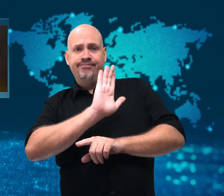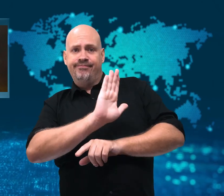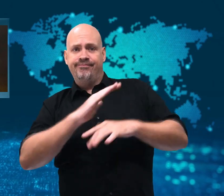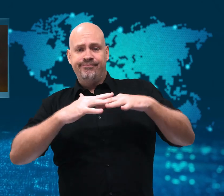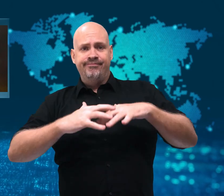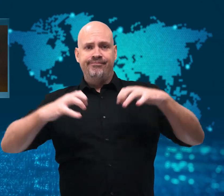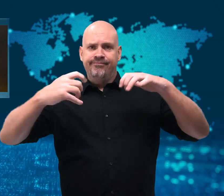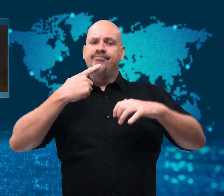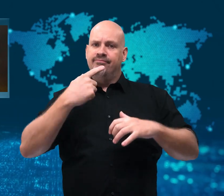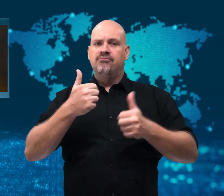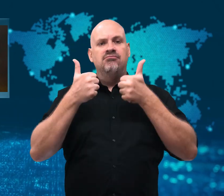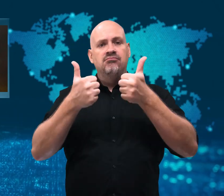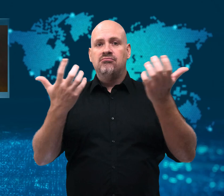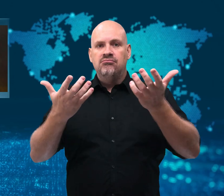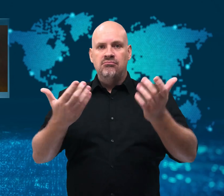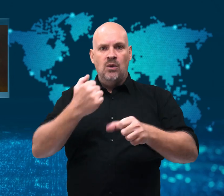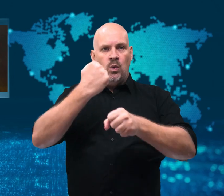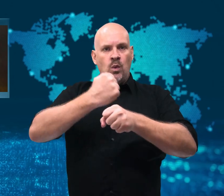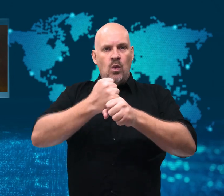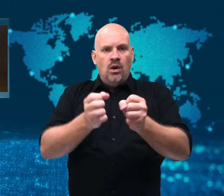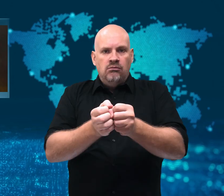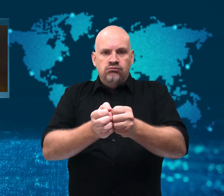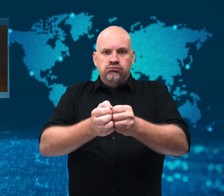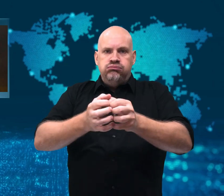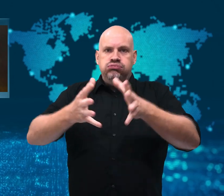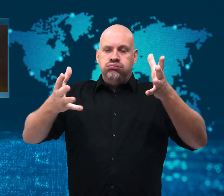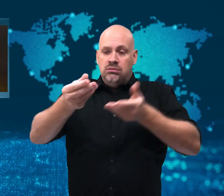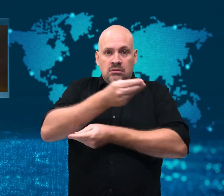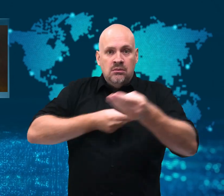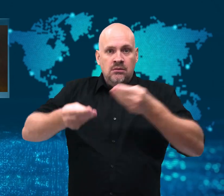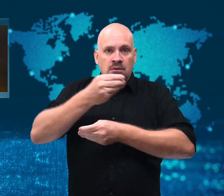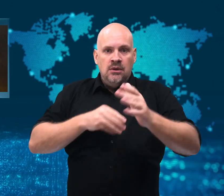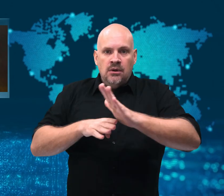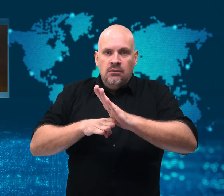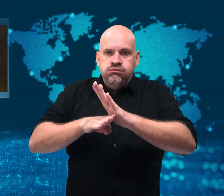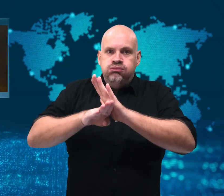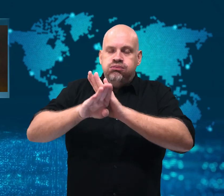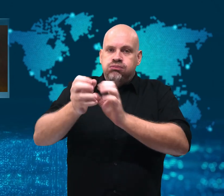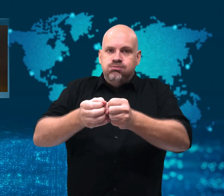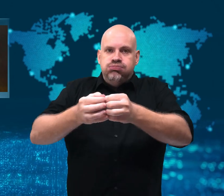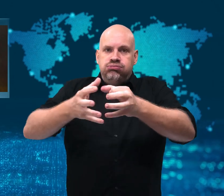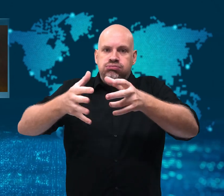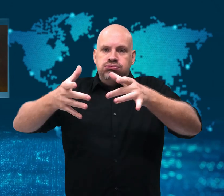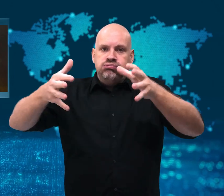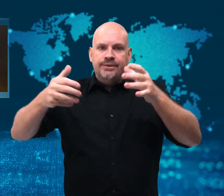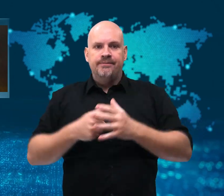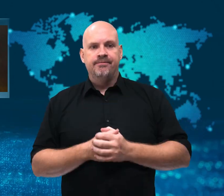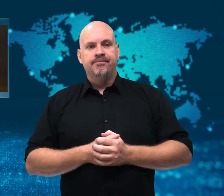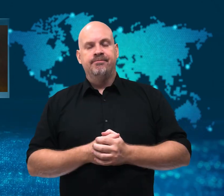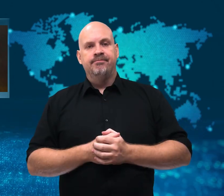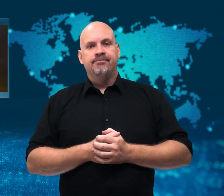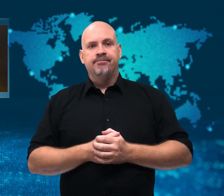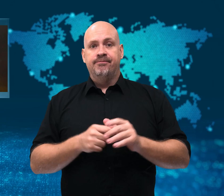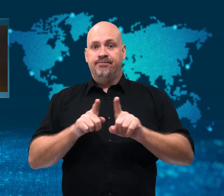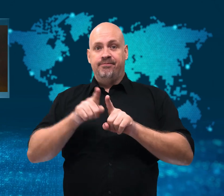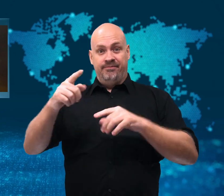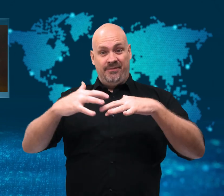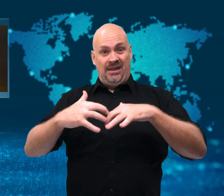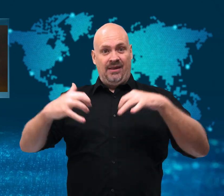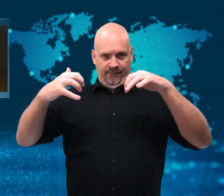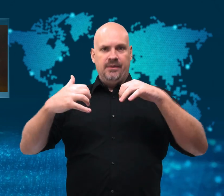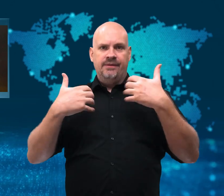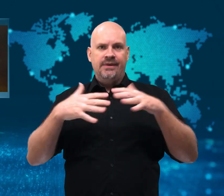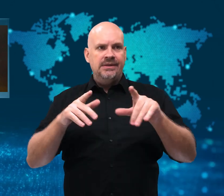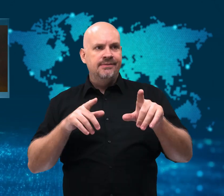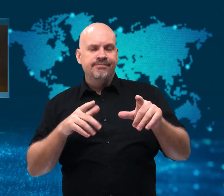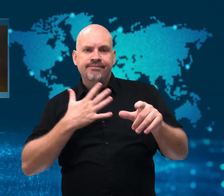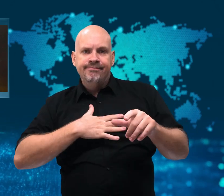The government promoted the change by offering $30 USD in bitcoin